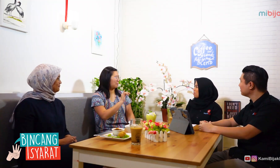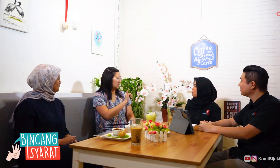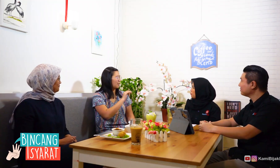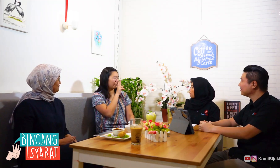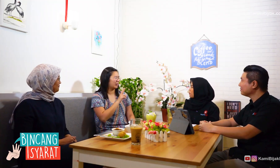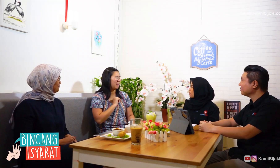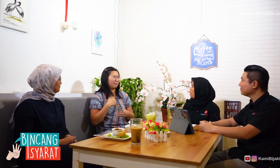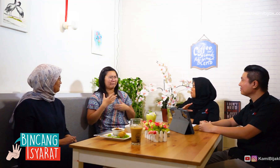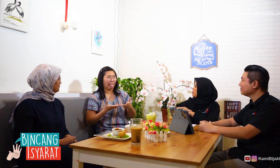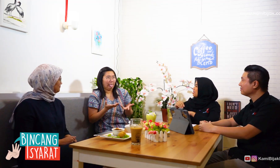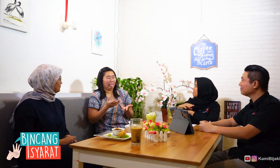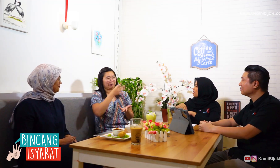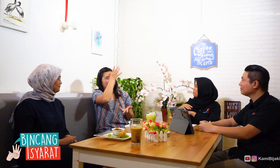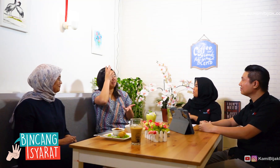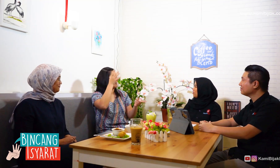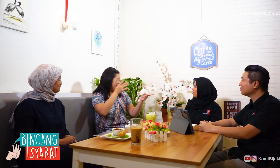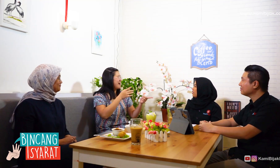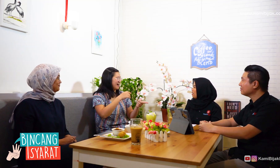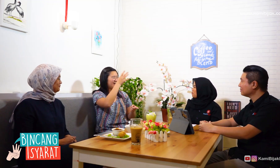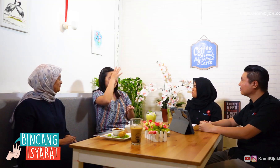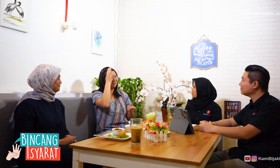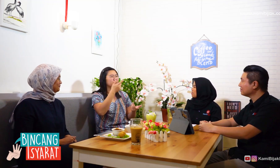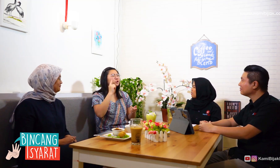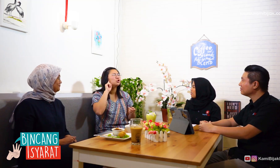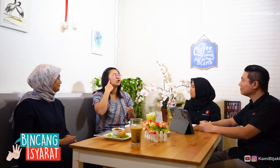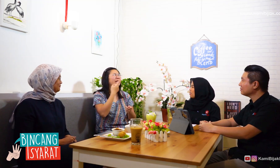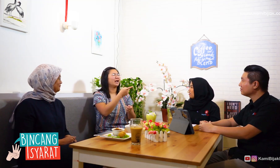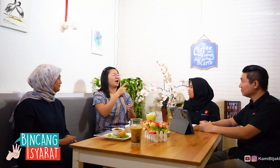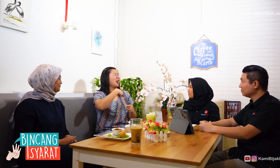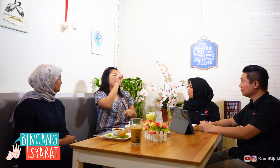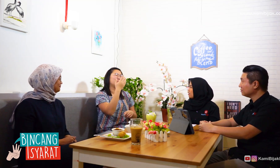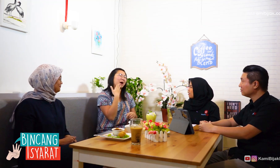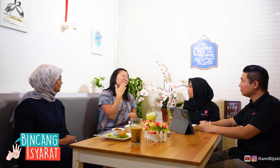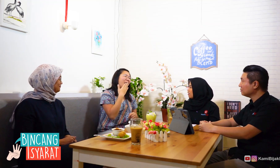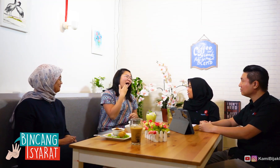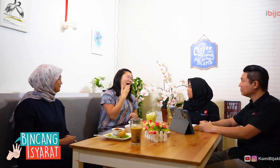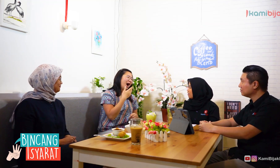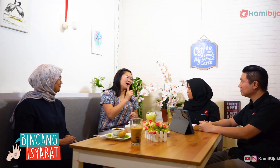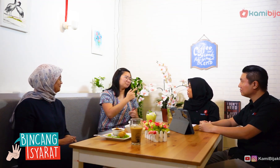Like the time in Vietnam, I do not know the language. Well, Deaf friends are easier,